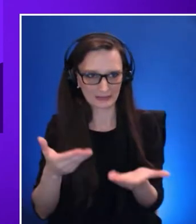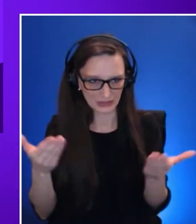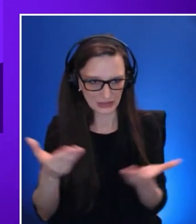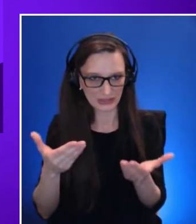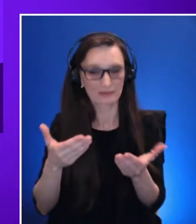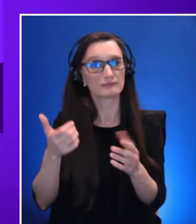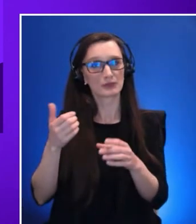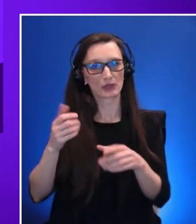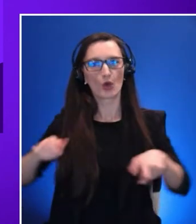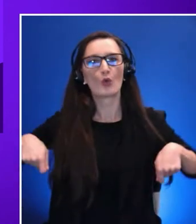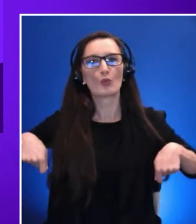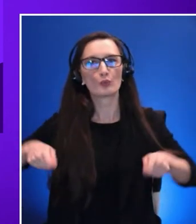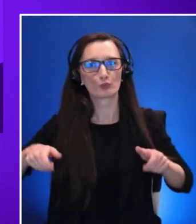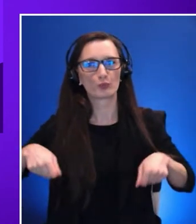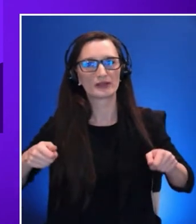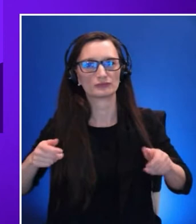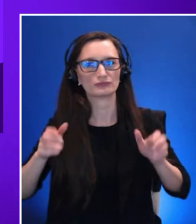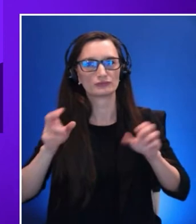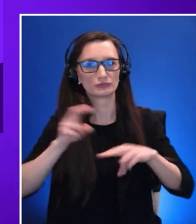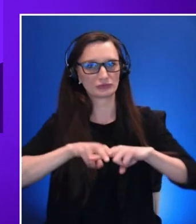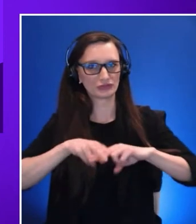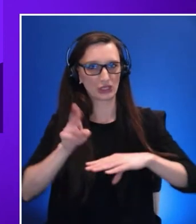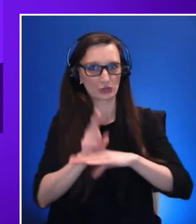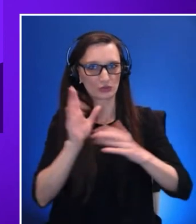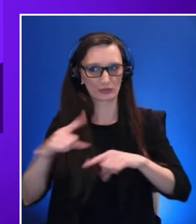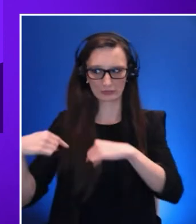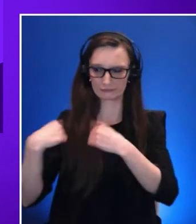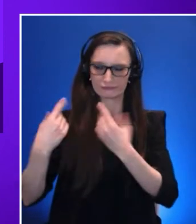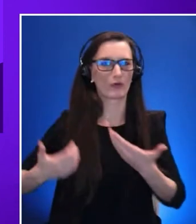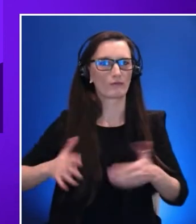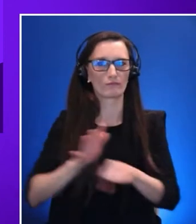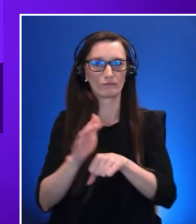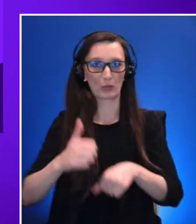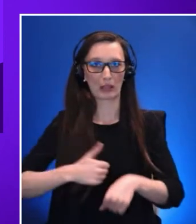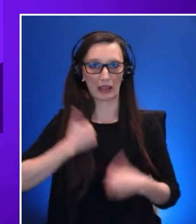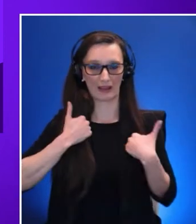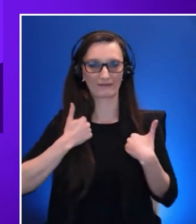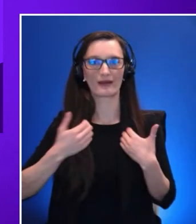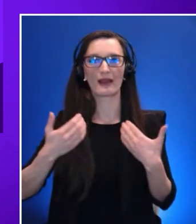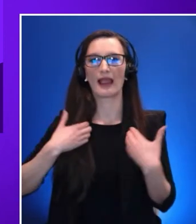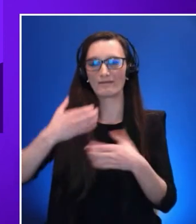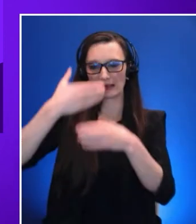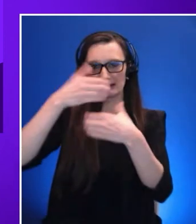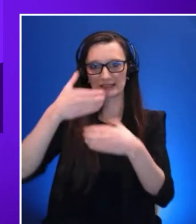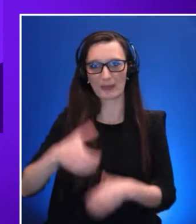she was diagnosed with spinal muscular atrophy when she was six months old. For individuals